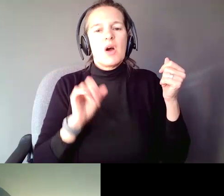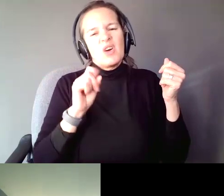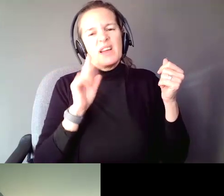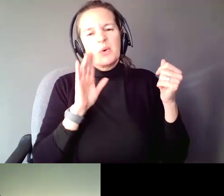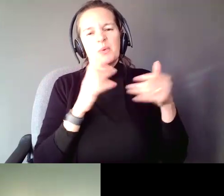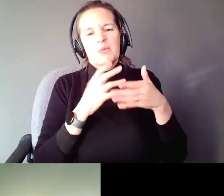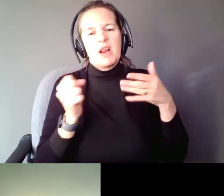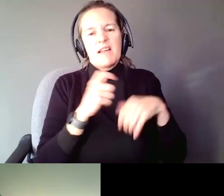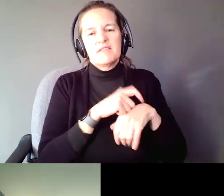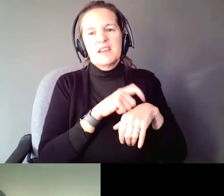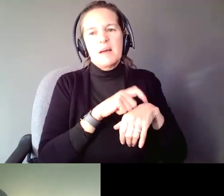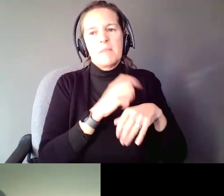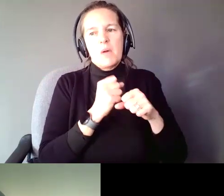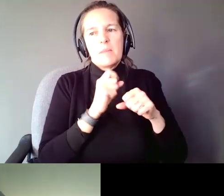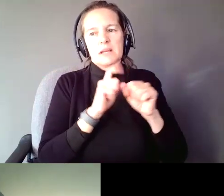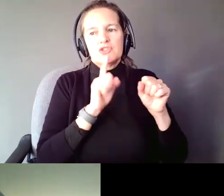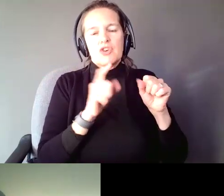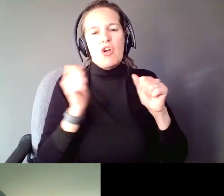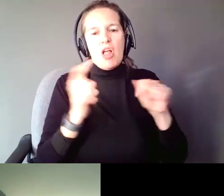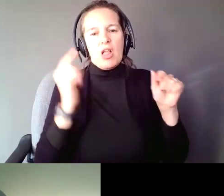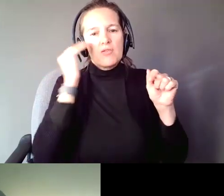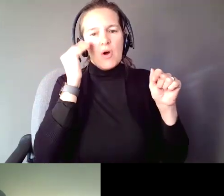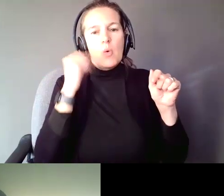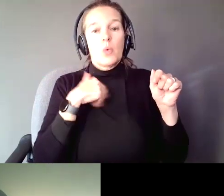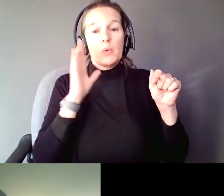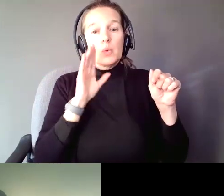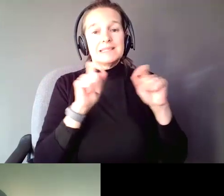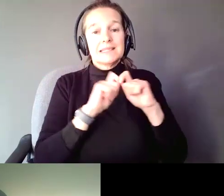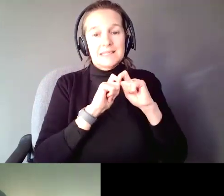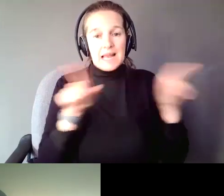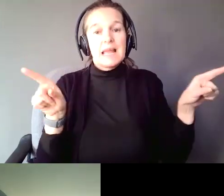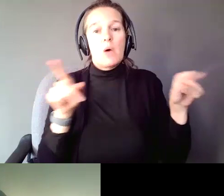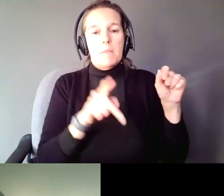I want to make sure everybody knows we will be sending out the PowerPoints,